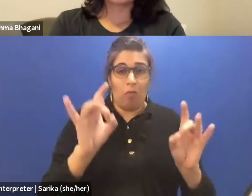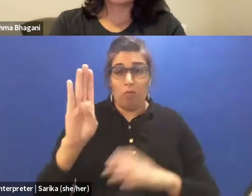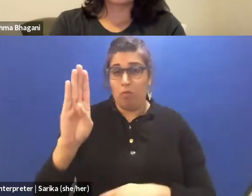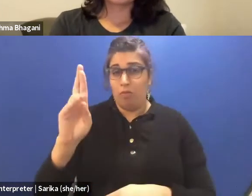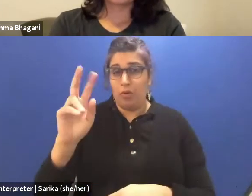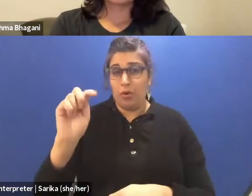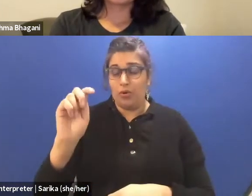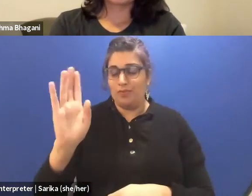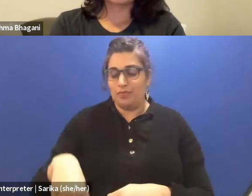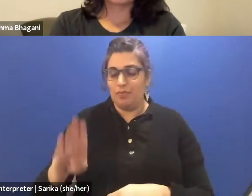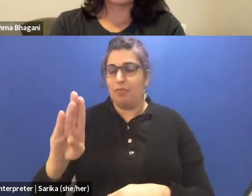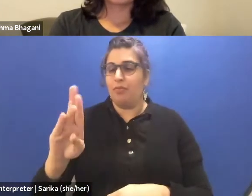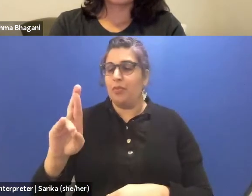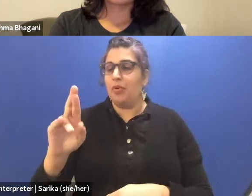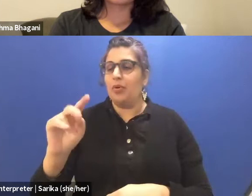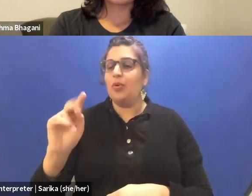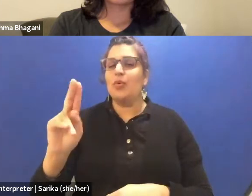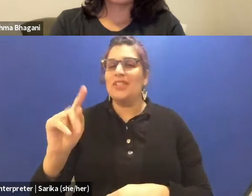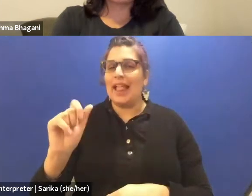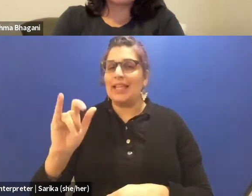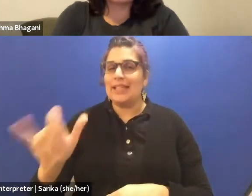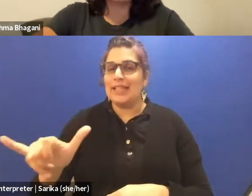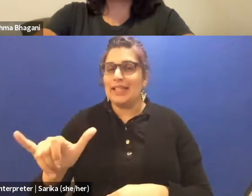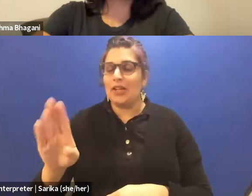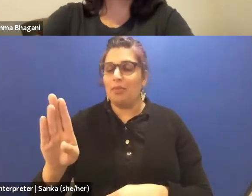and I will go around and to have a lot of subjects